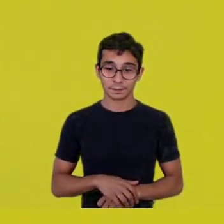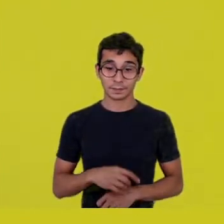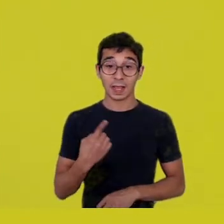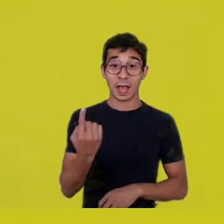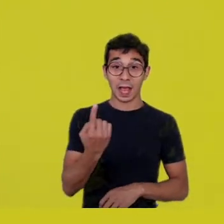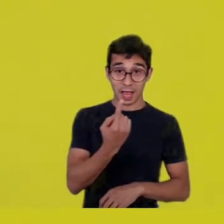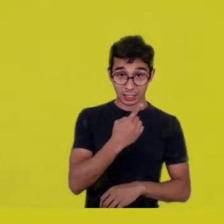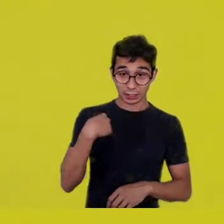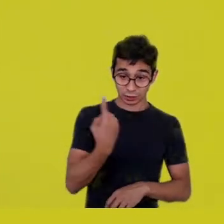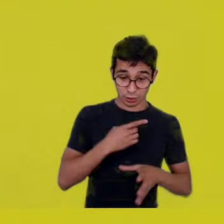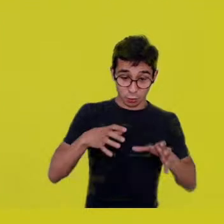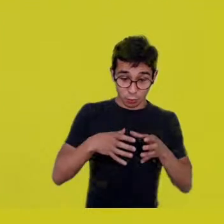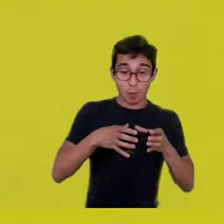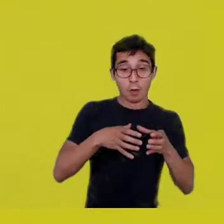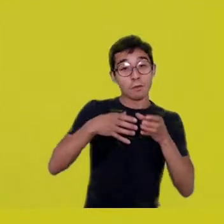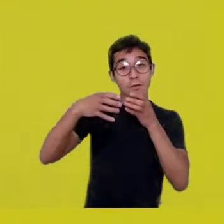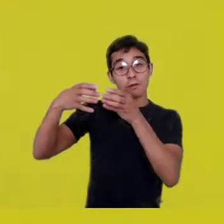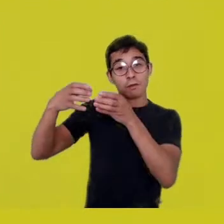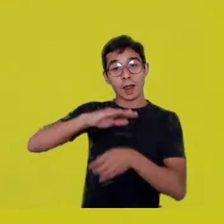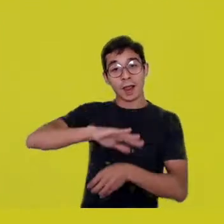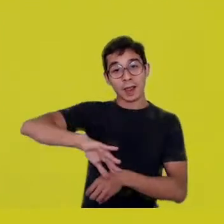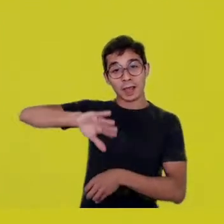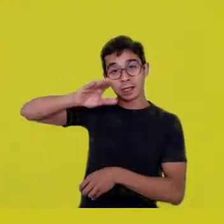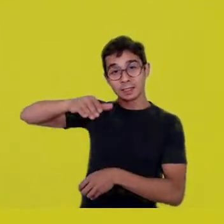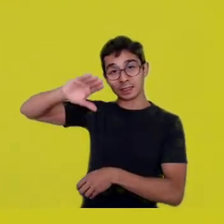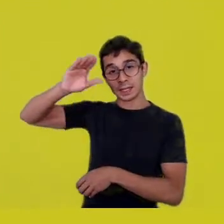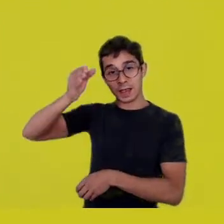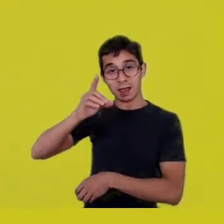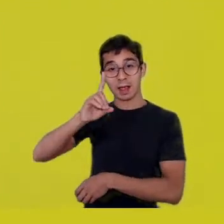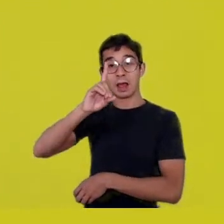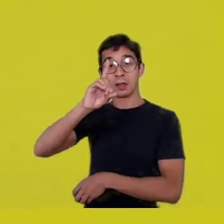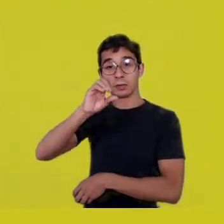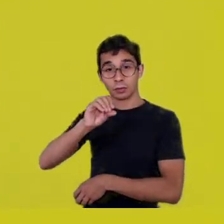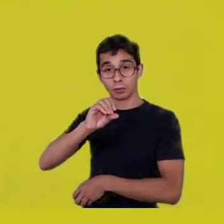four directions were designated.